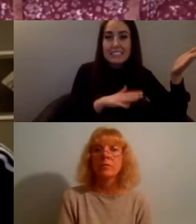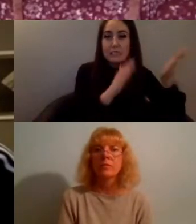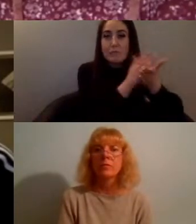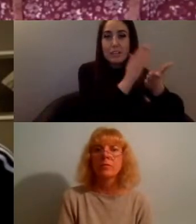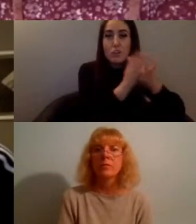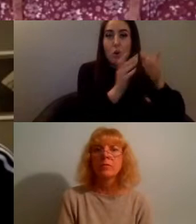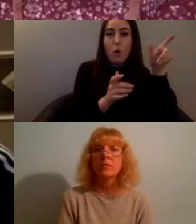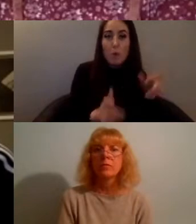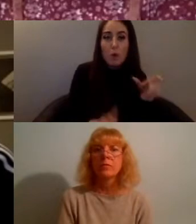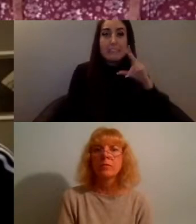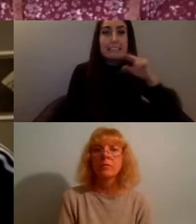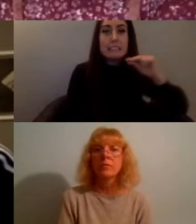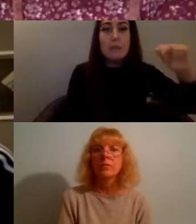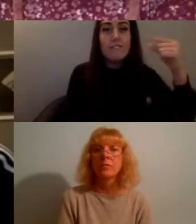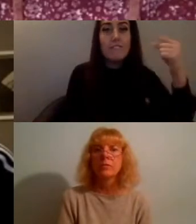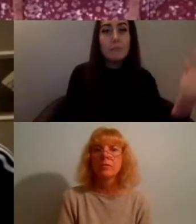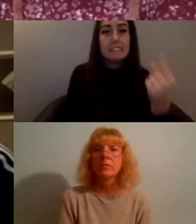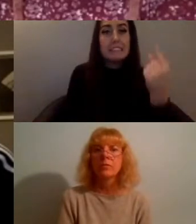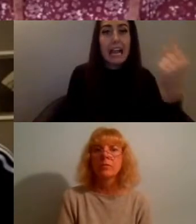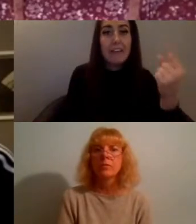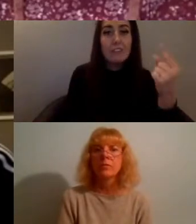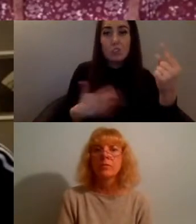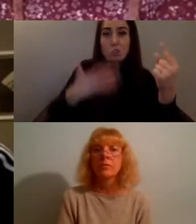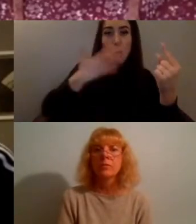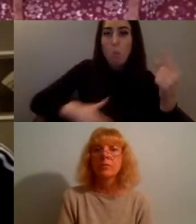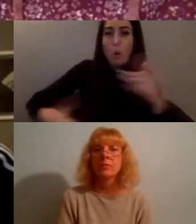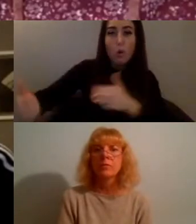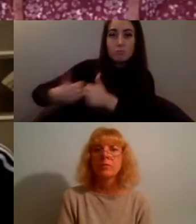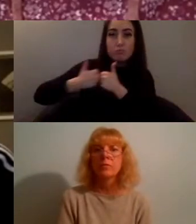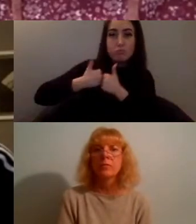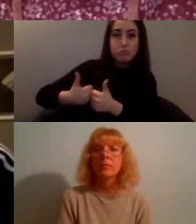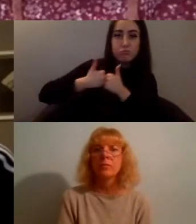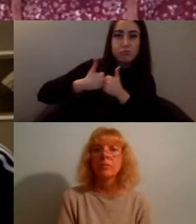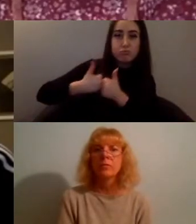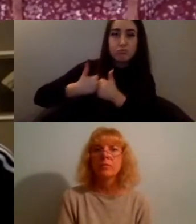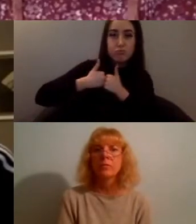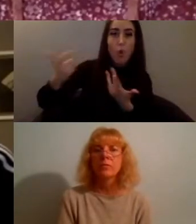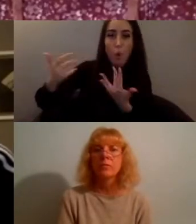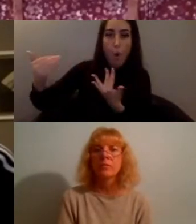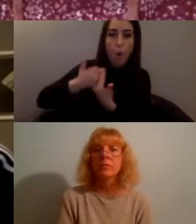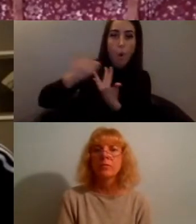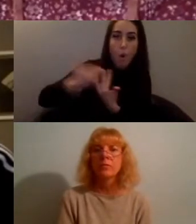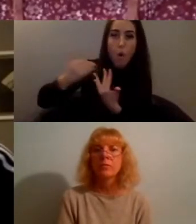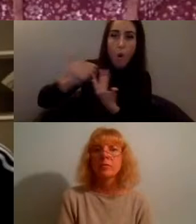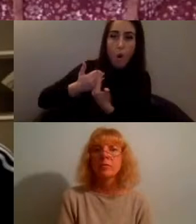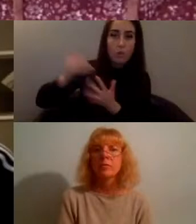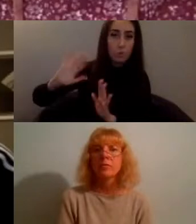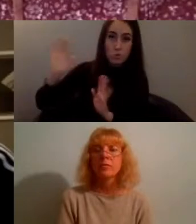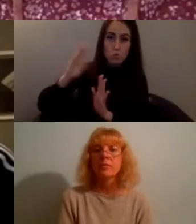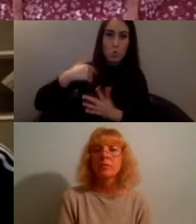actually not need any of us to be a conduit for them and like have that availability to actually